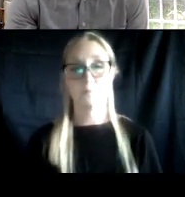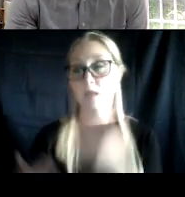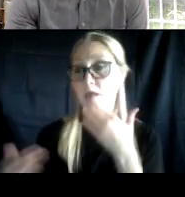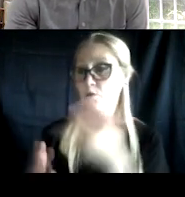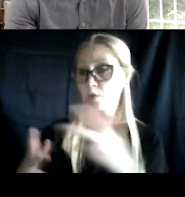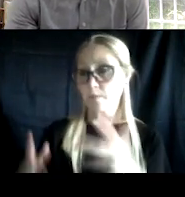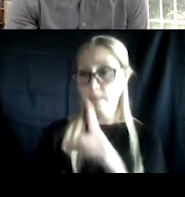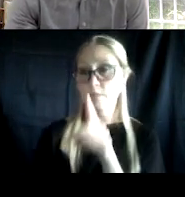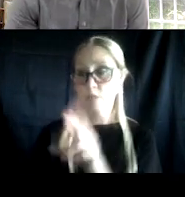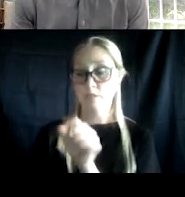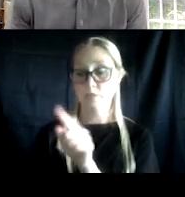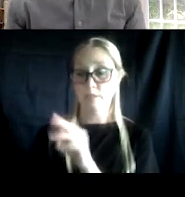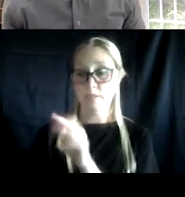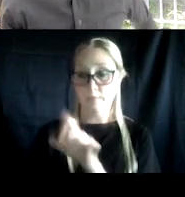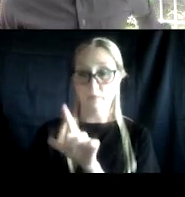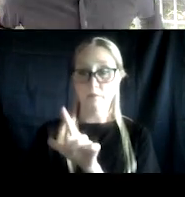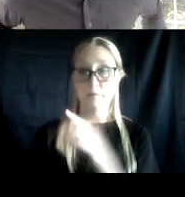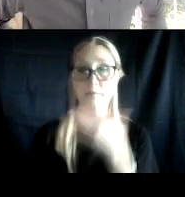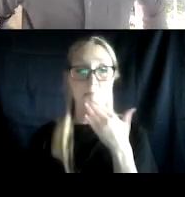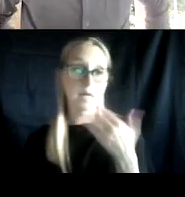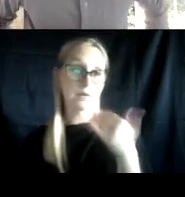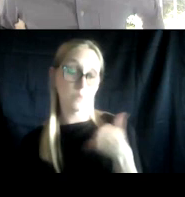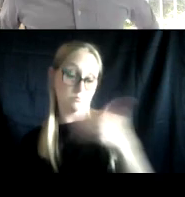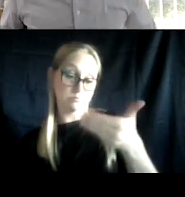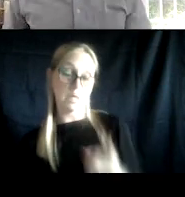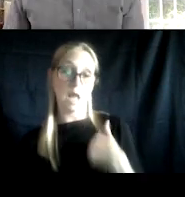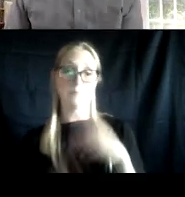and thank you all for having me. I'm gonna subtitle this presentation,